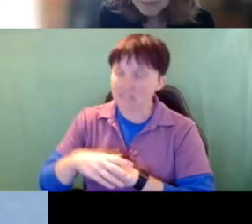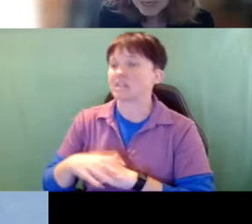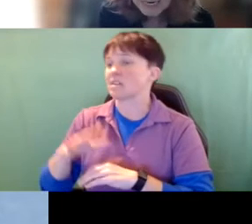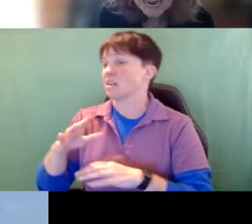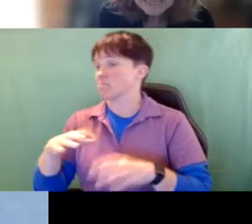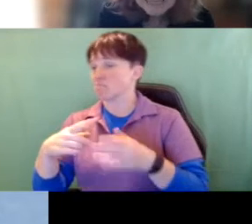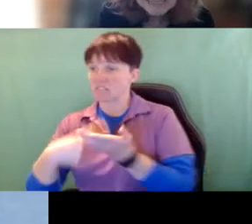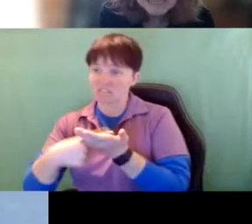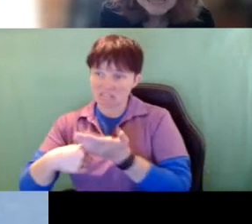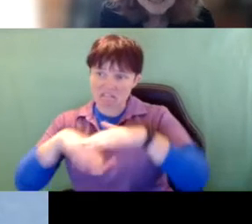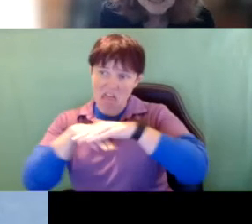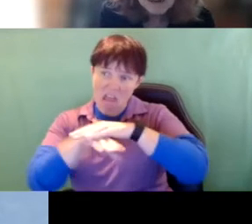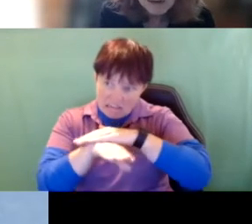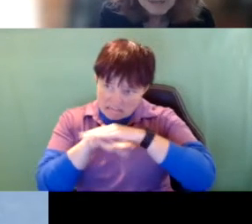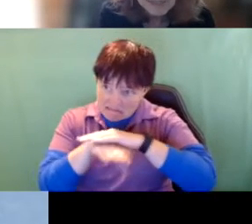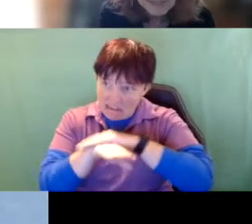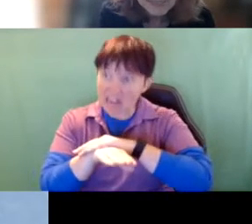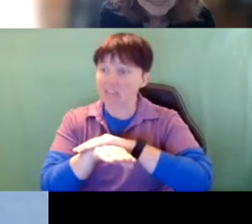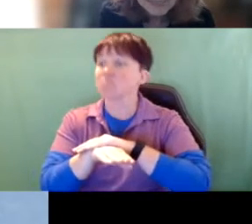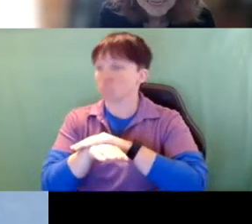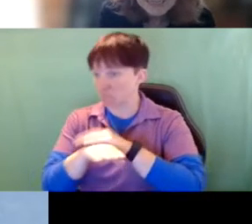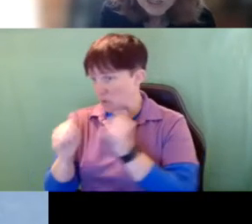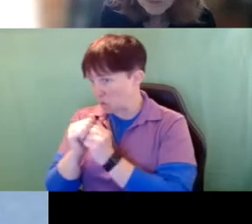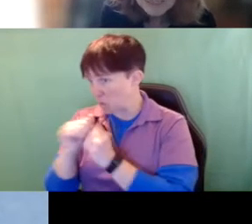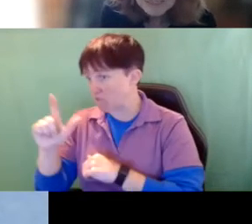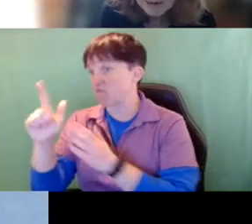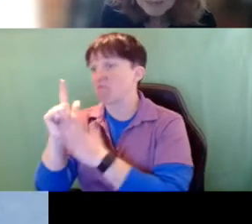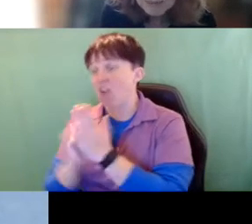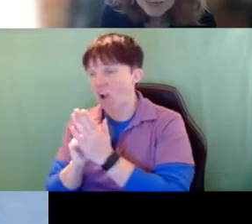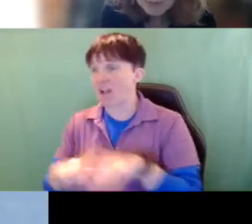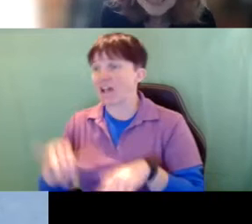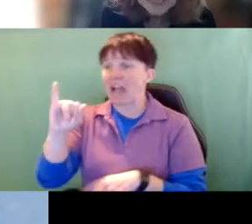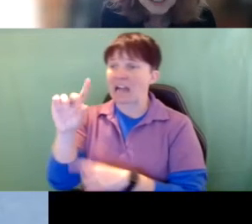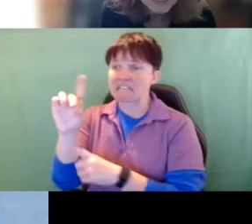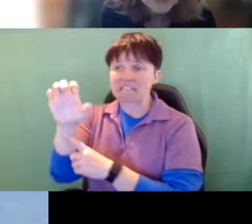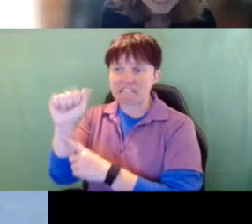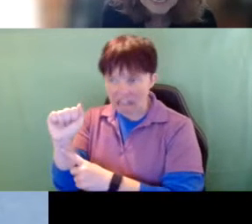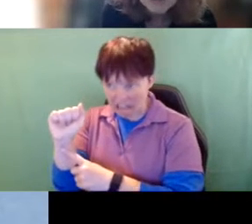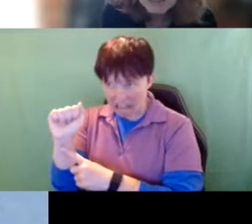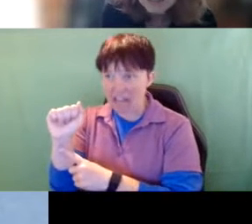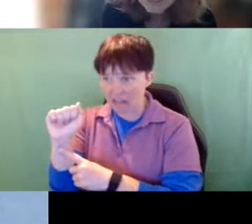Why access is in the law in IDEA so many times I went in and tried to count,